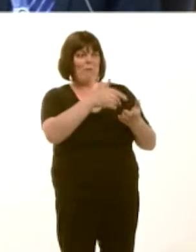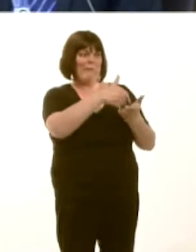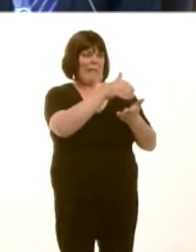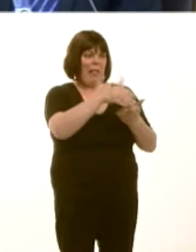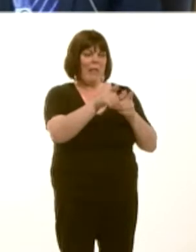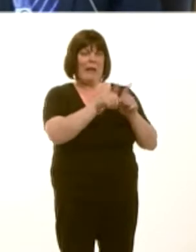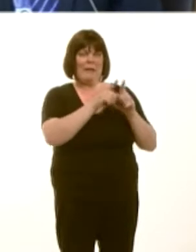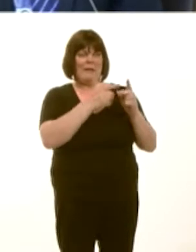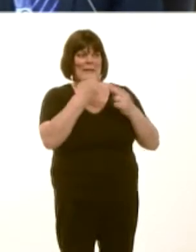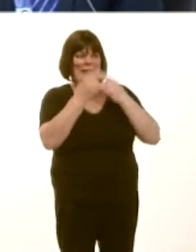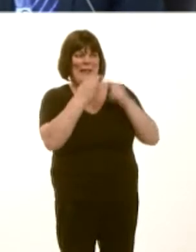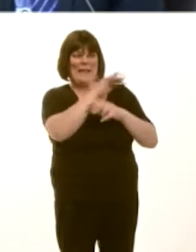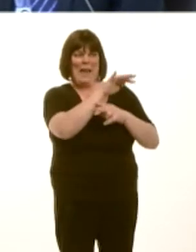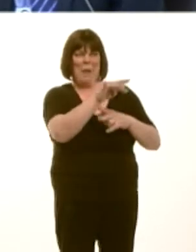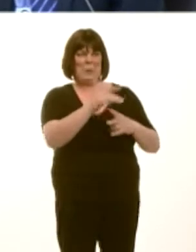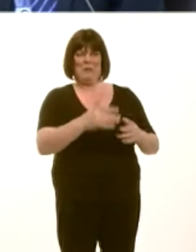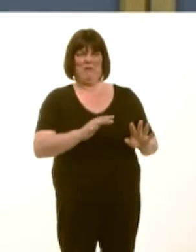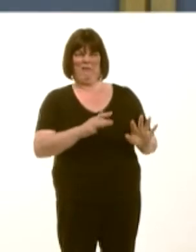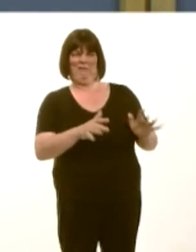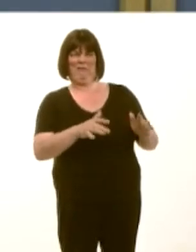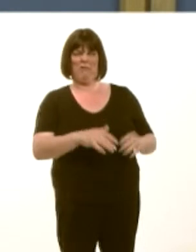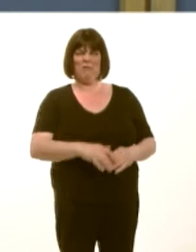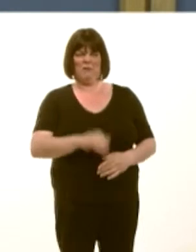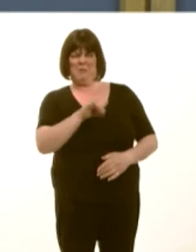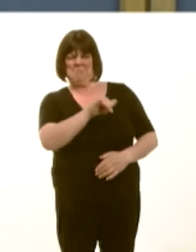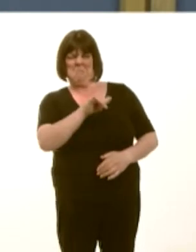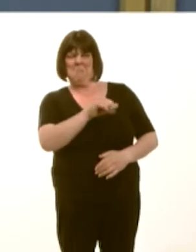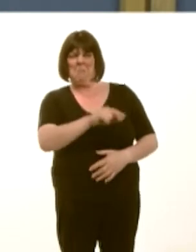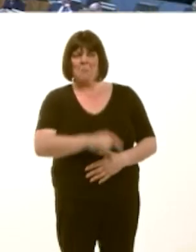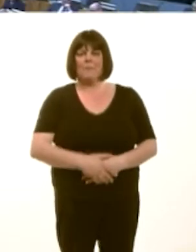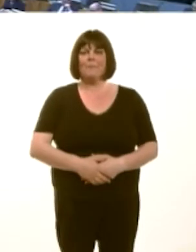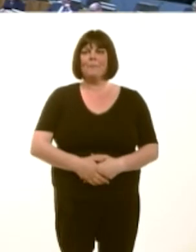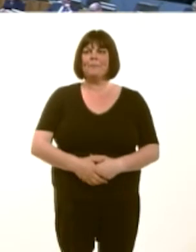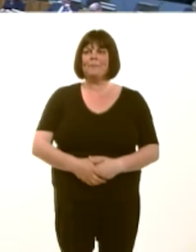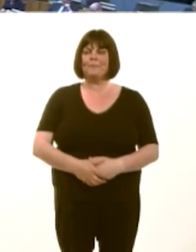Paul Davies: Wrth gwrs, mae Llywodraeth y Deyrnas Unedig wedi cansloír cynnydd yn y